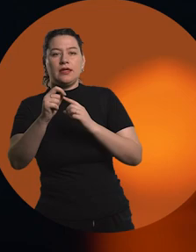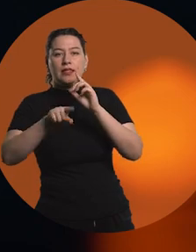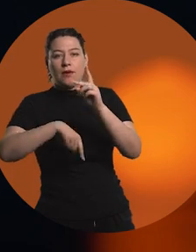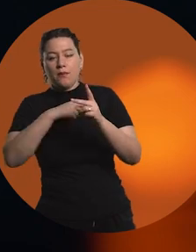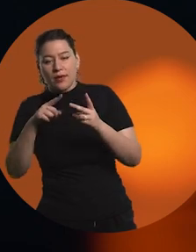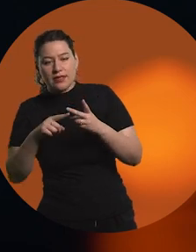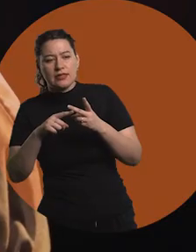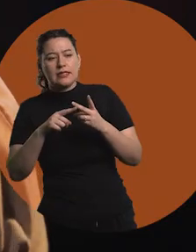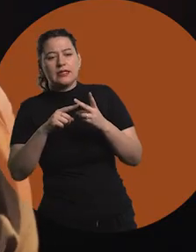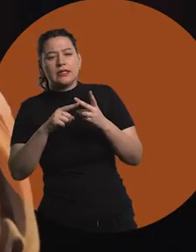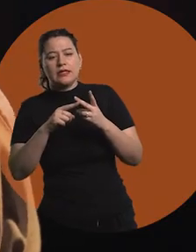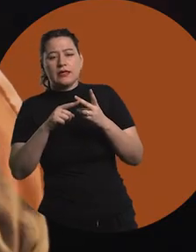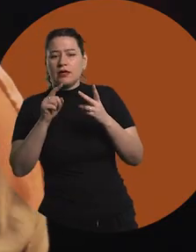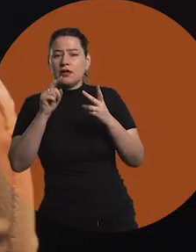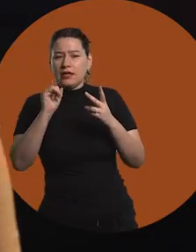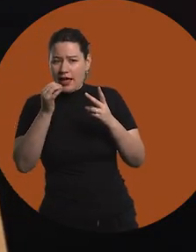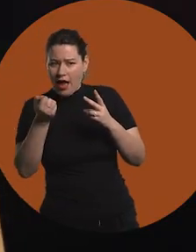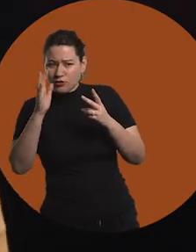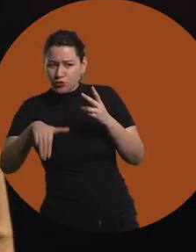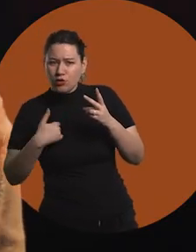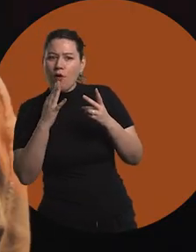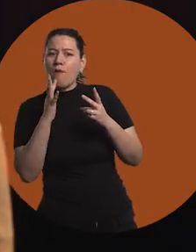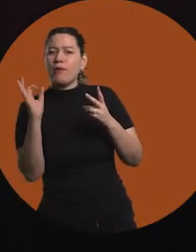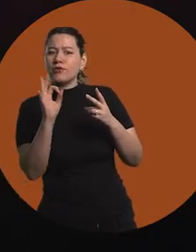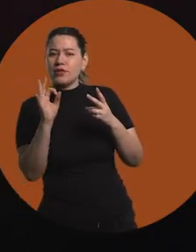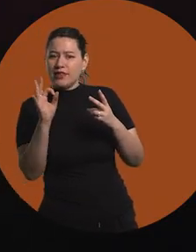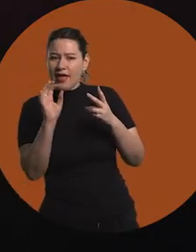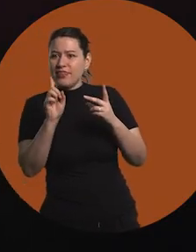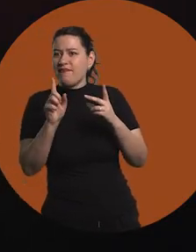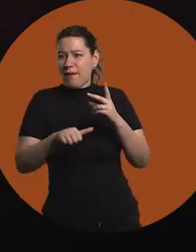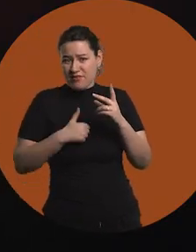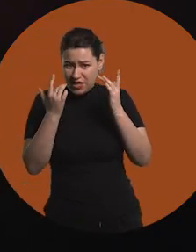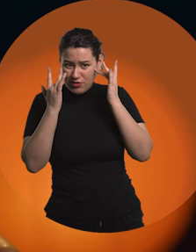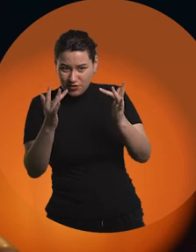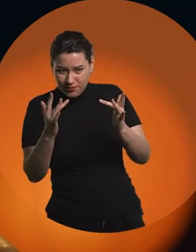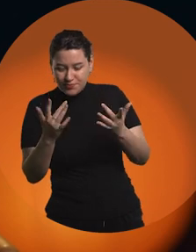Do you see it as an opportunity for education?